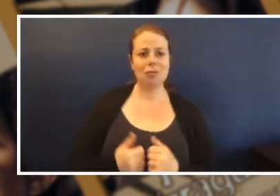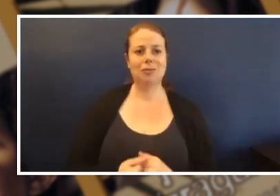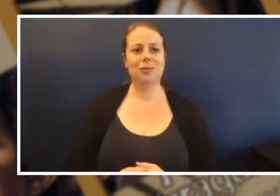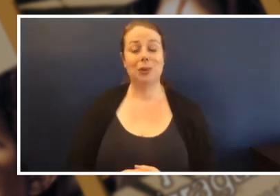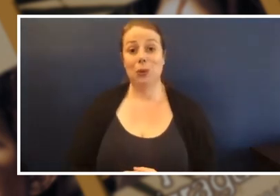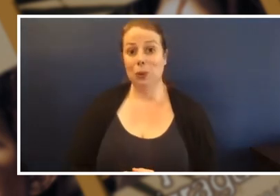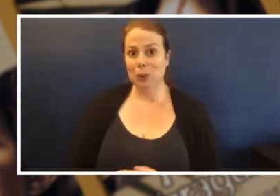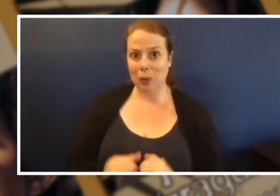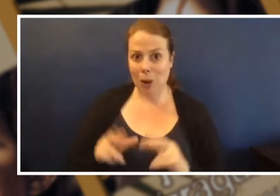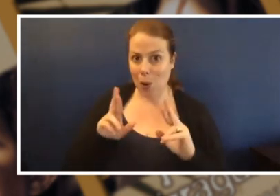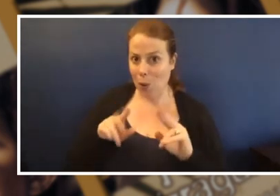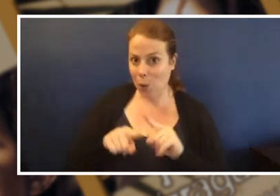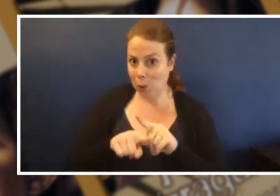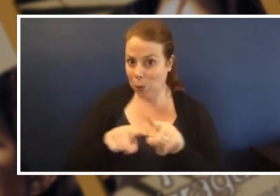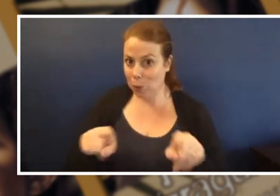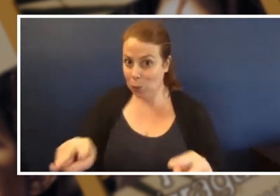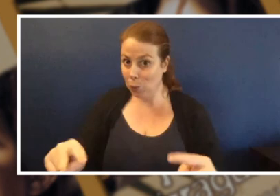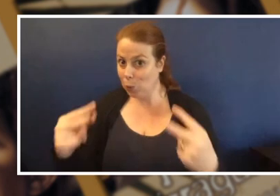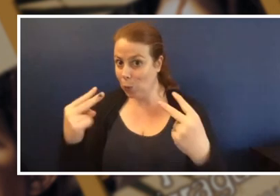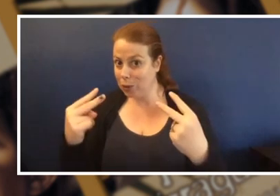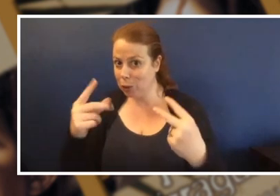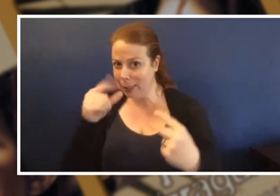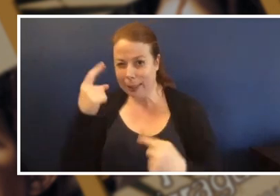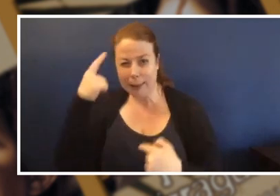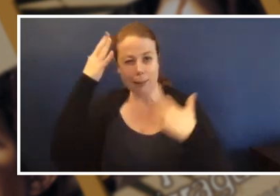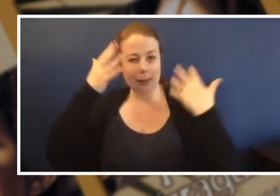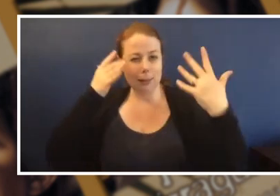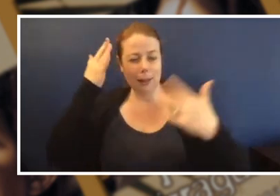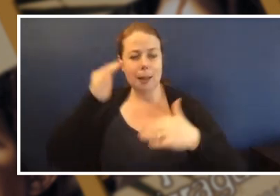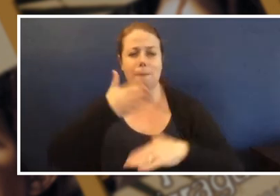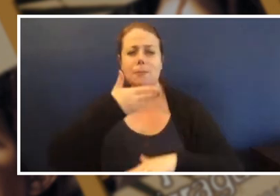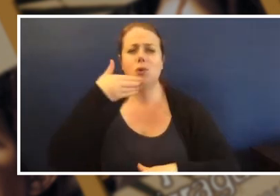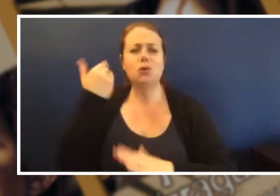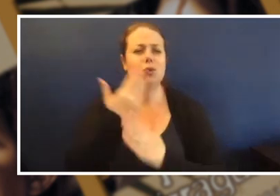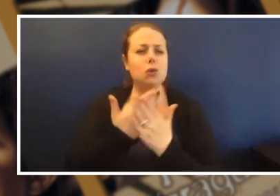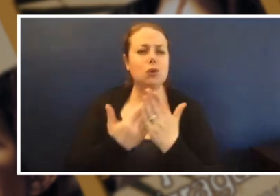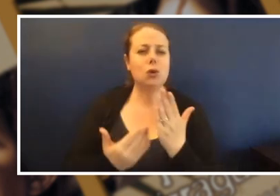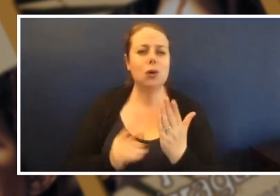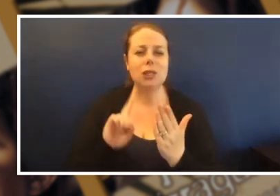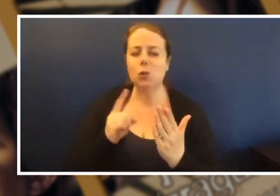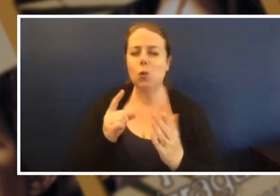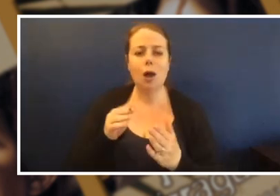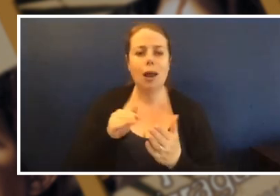able to come up with some beautiful stories about the things that keep them feeling safe and brave.